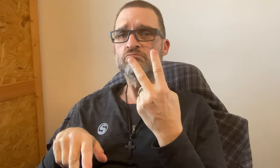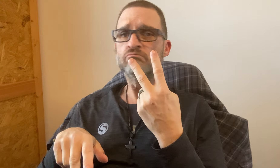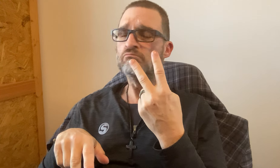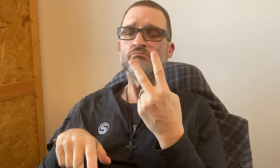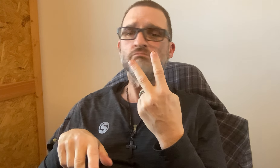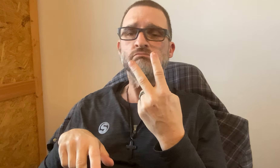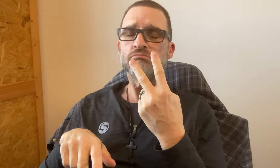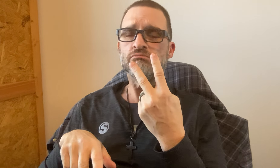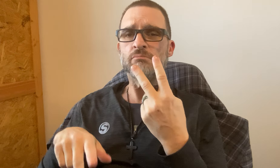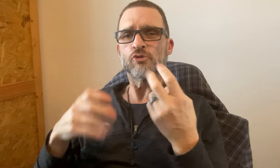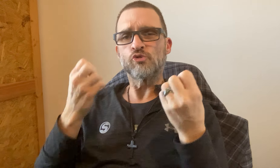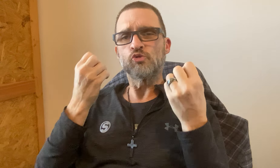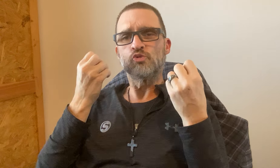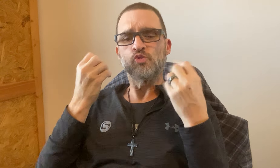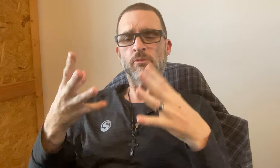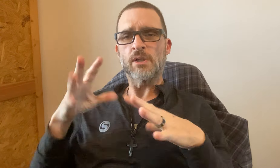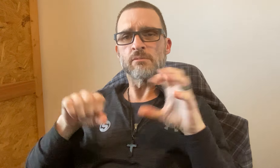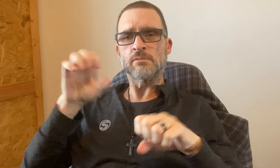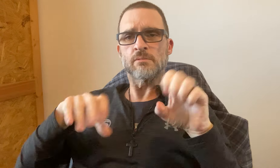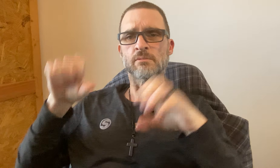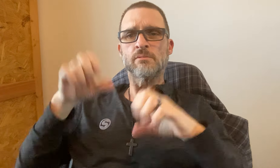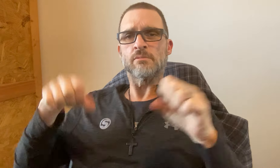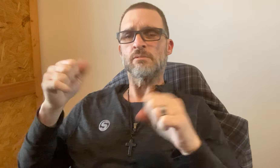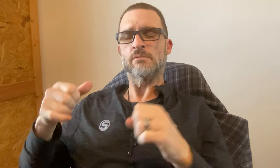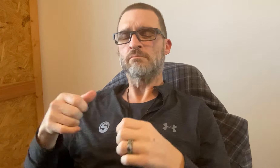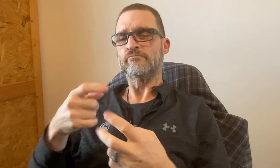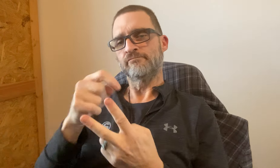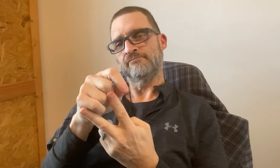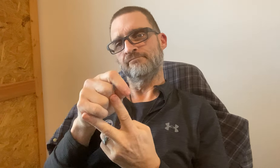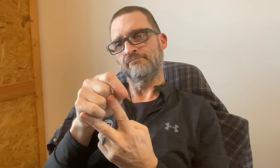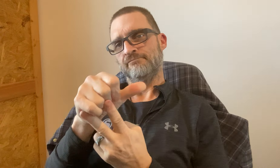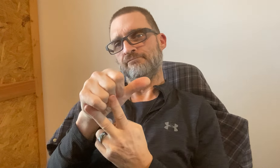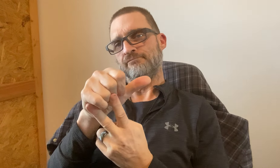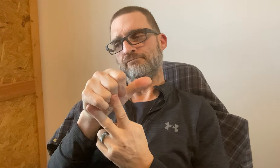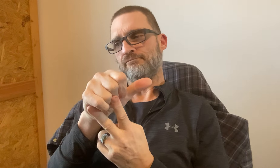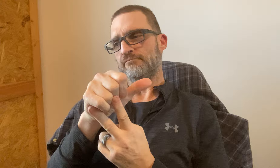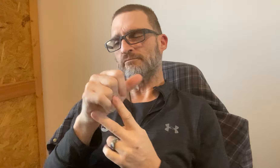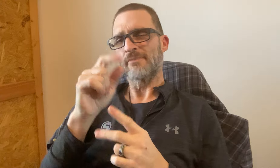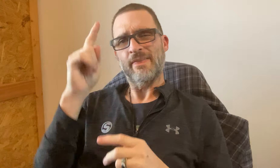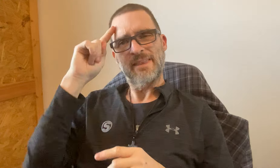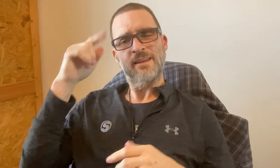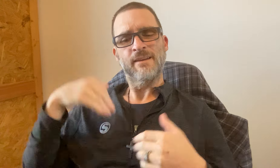Whoever paid for 2 shelters is not allowed. Too many people are claiming so one shelter had to go.